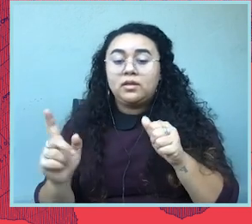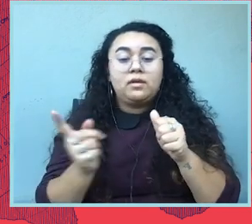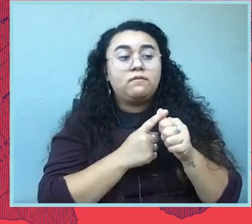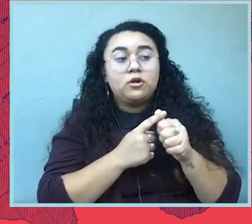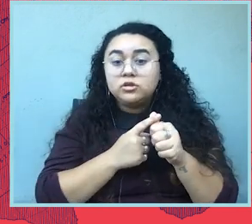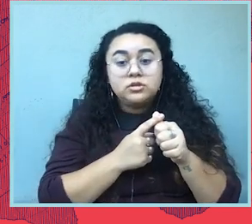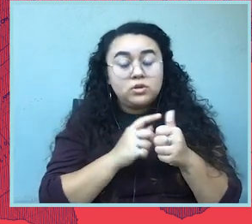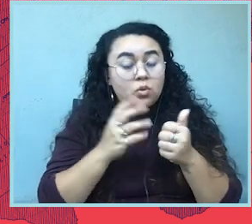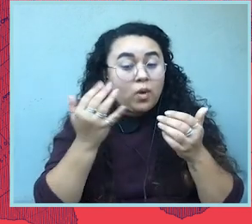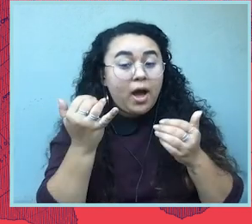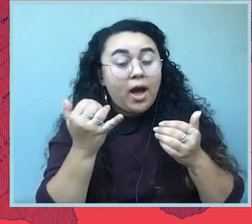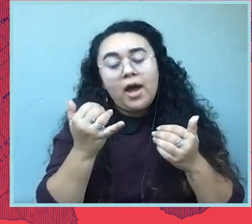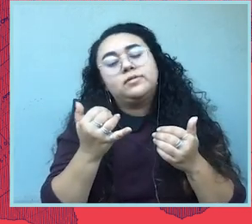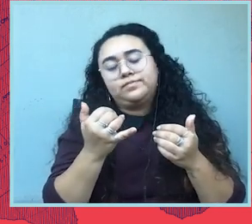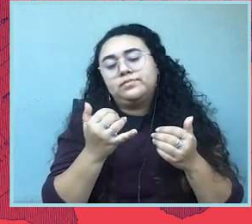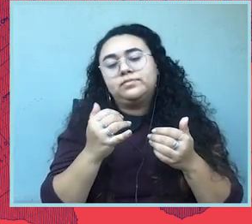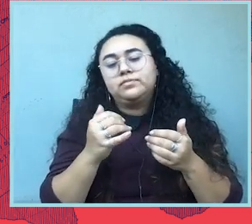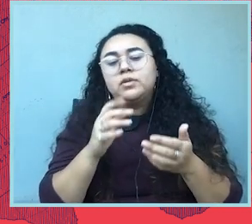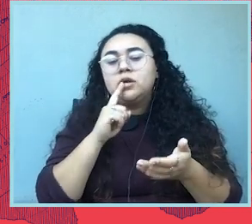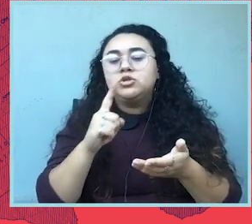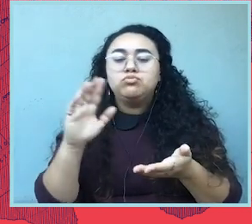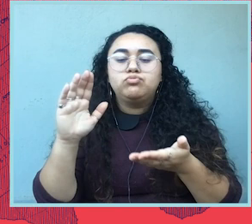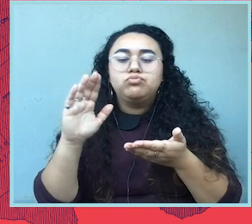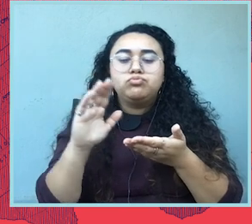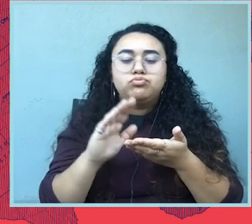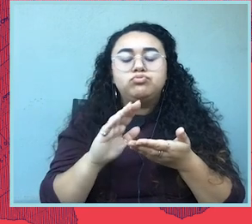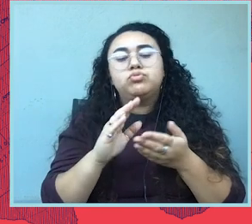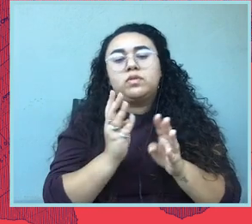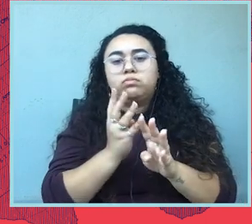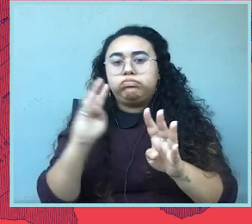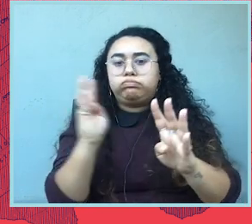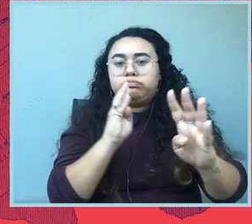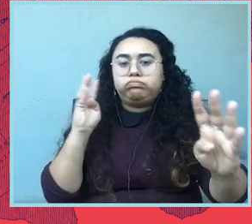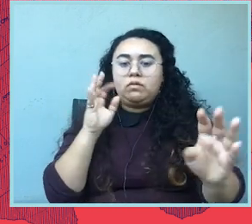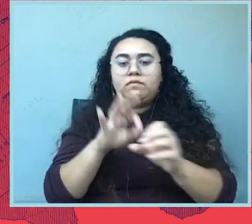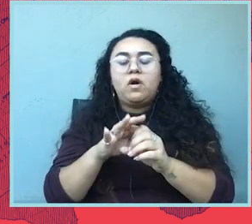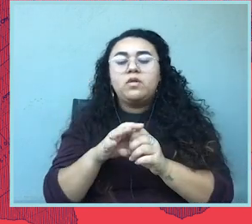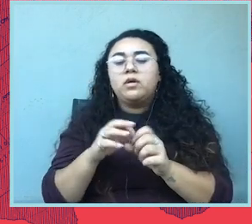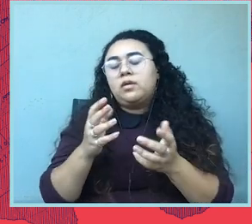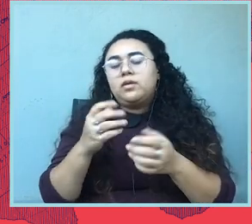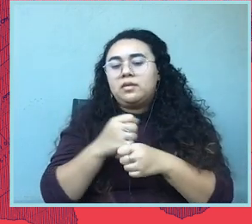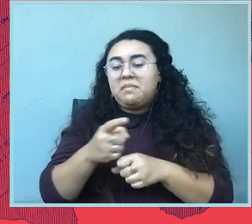to help alleviate the inhumanely long lines to vote that has plagued Georgia polls and